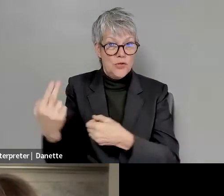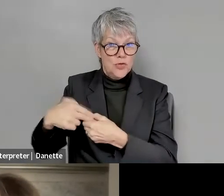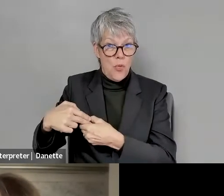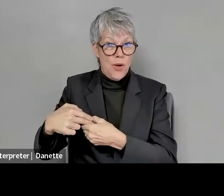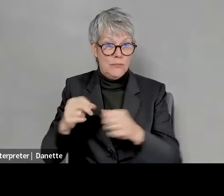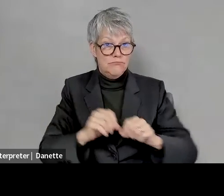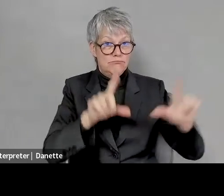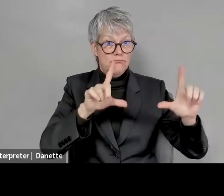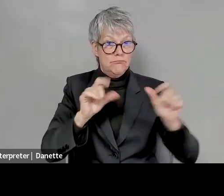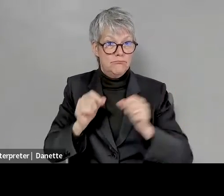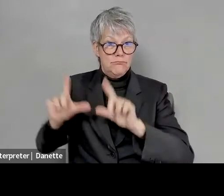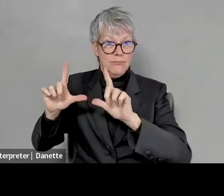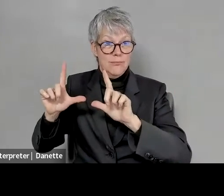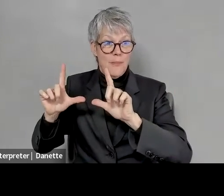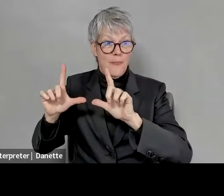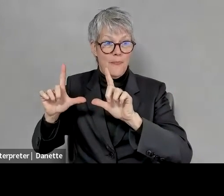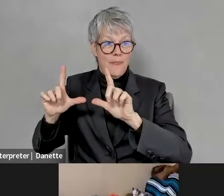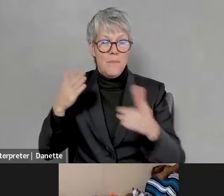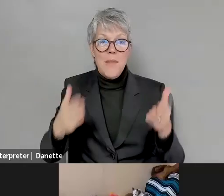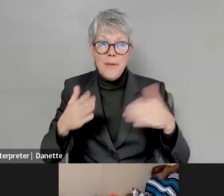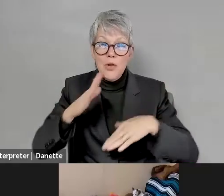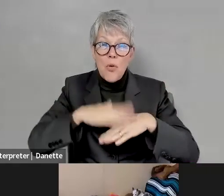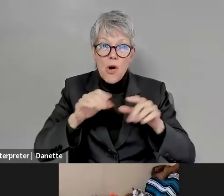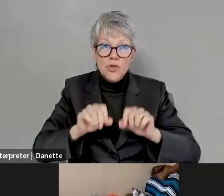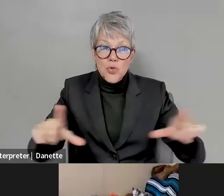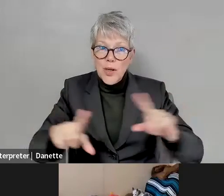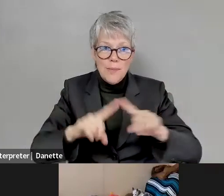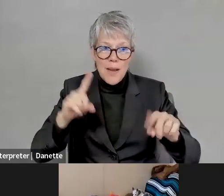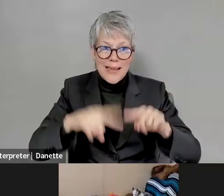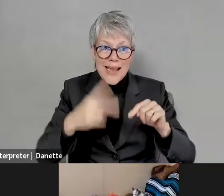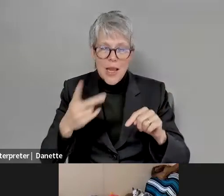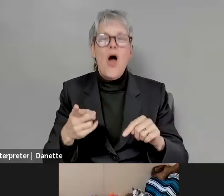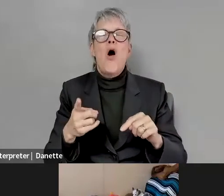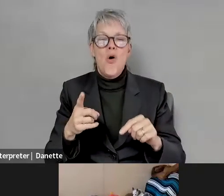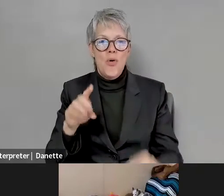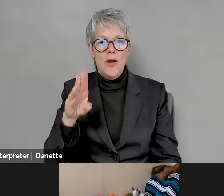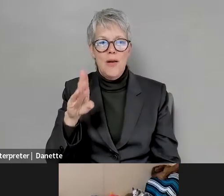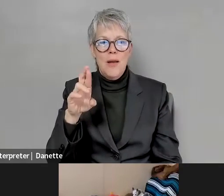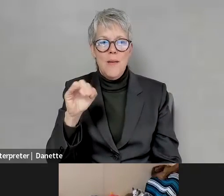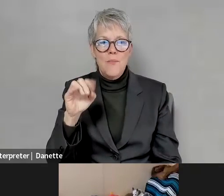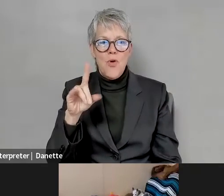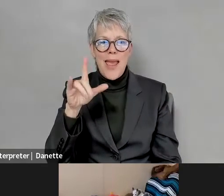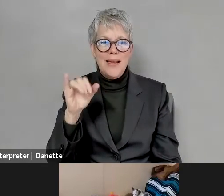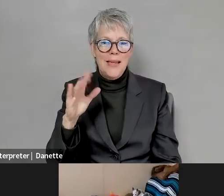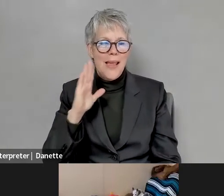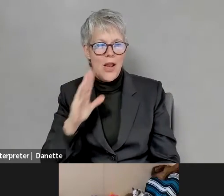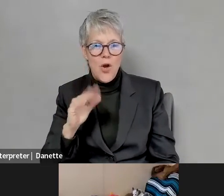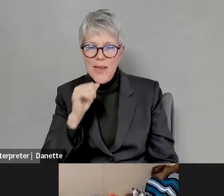Kelly Crosbie: you might be on screen. I just can't see you. Kelly Crosbie: There's Bradley. Hello, Bradley, Who is not Michael Smith, your friend Michael Smith: the